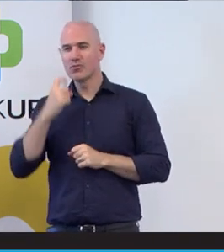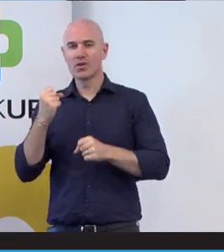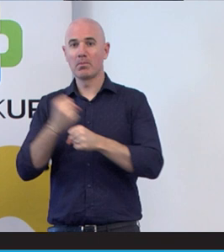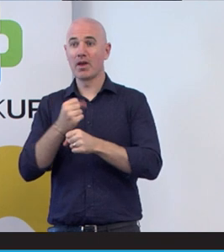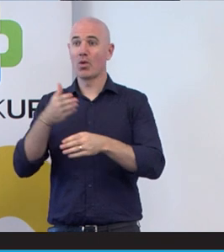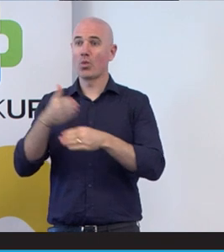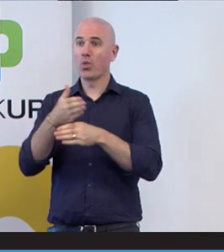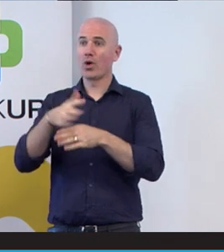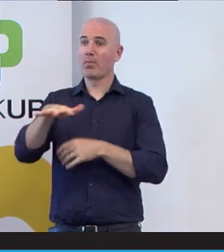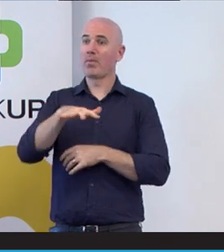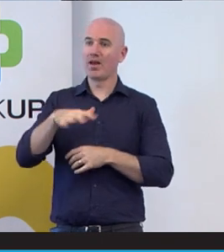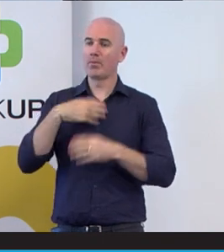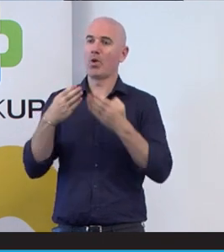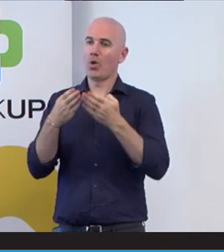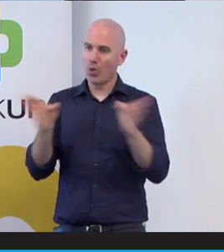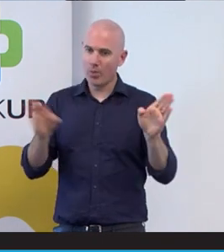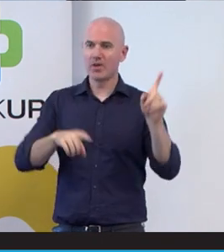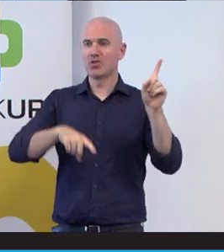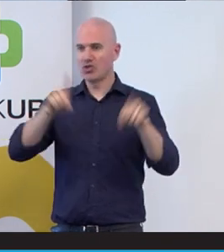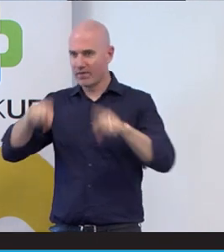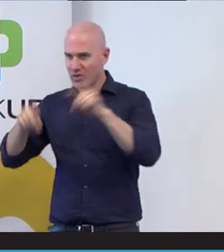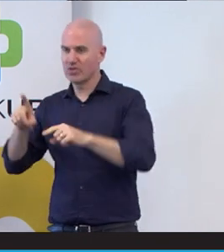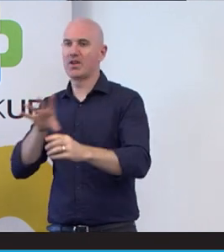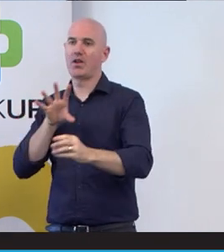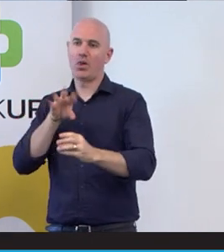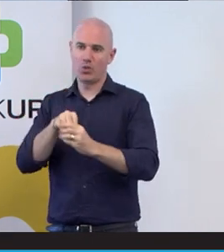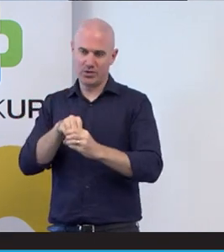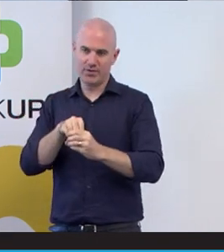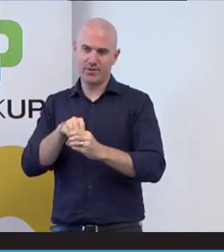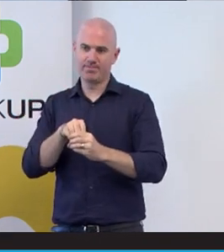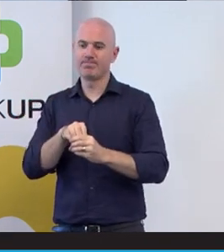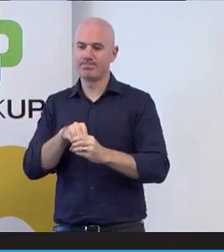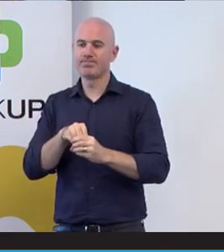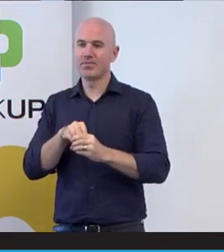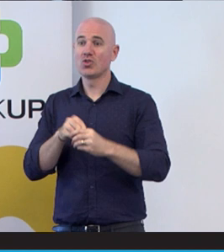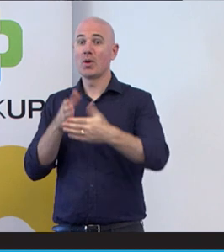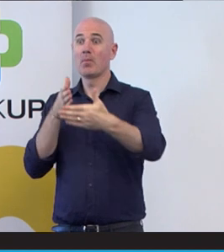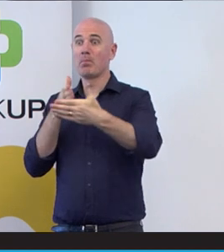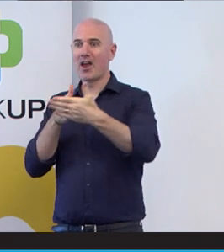more diversity and inclusive for and close the barriers and close the gap.